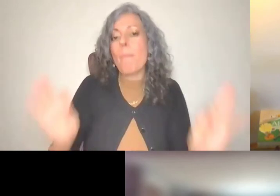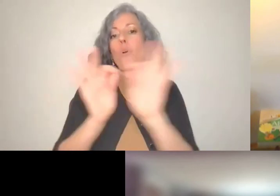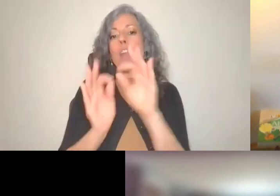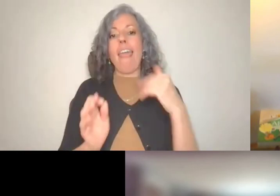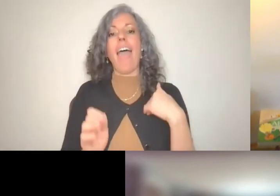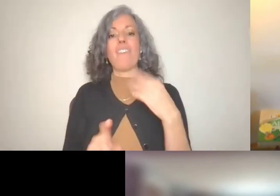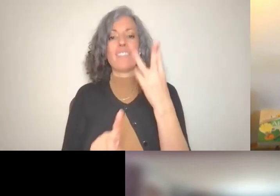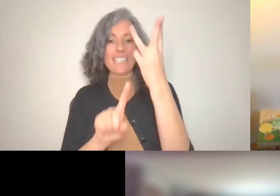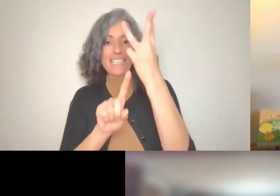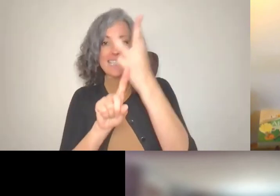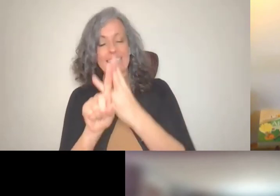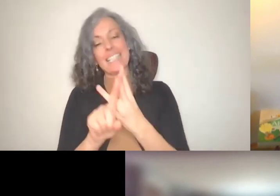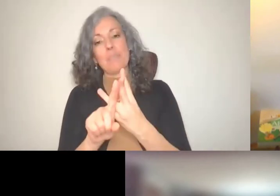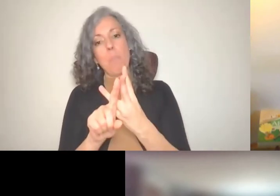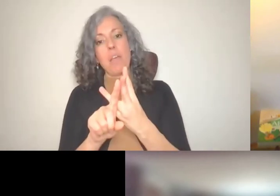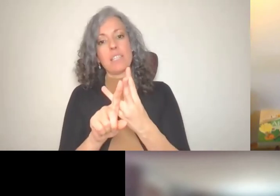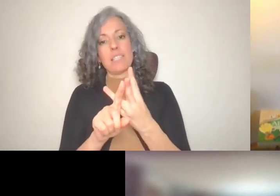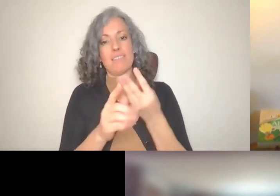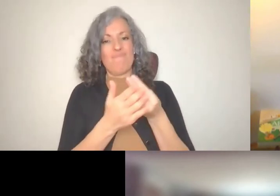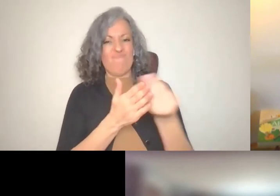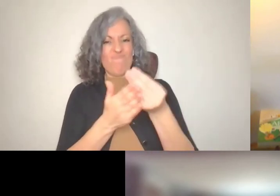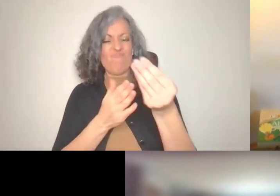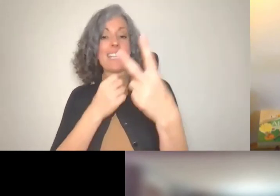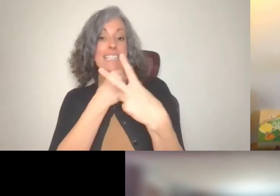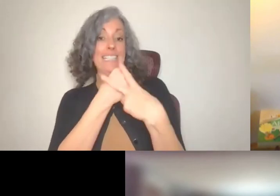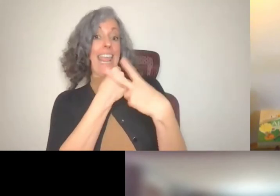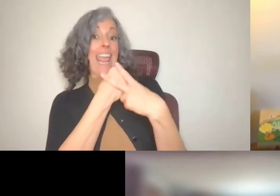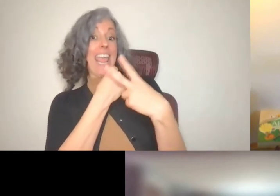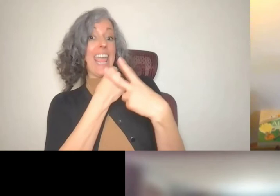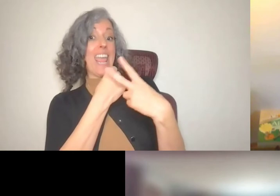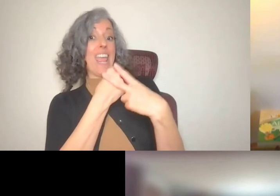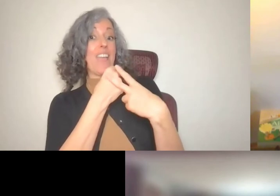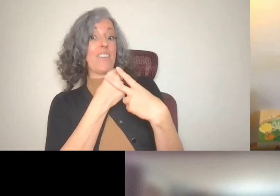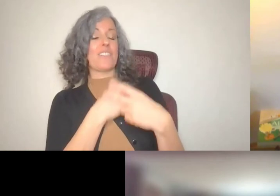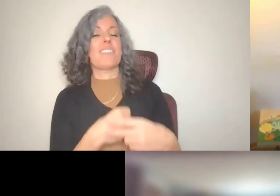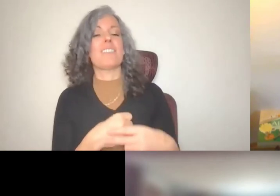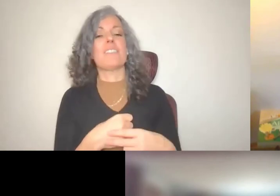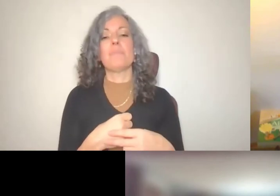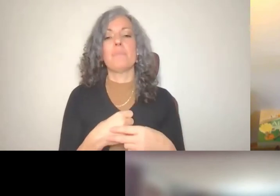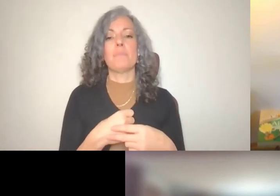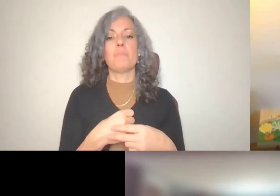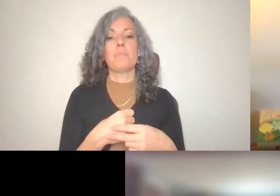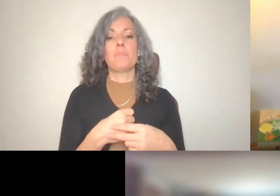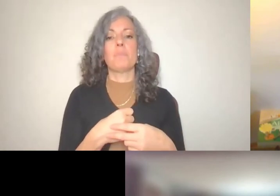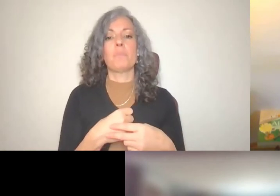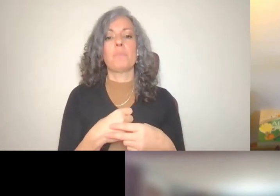of expenses, saved away somewhere and ABLE